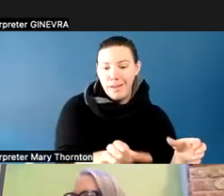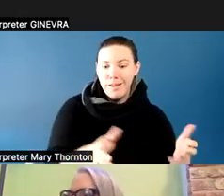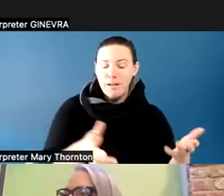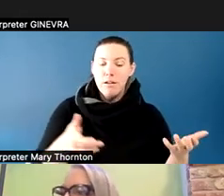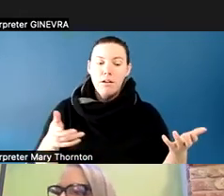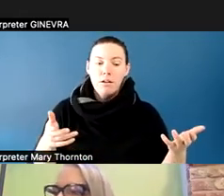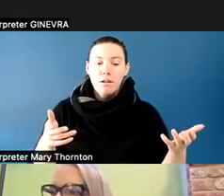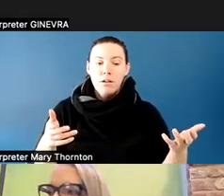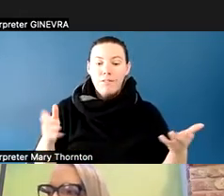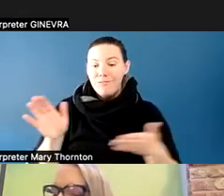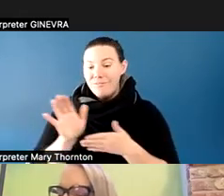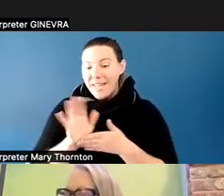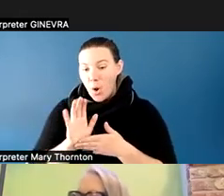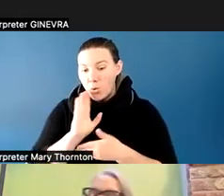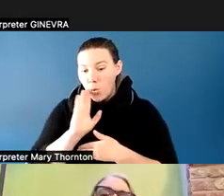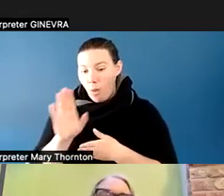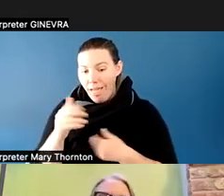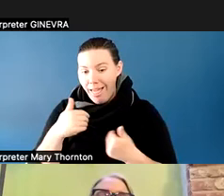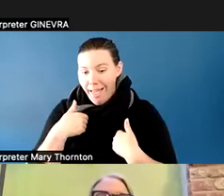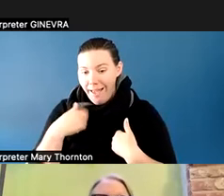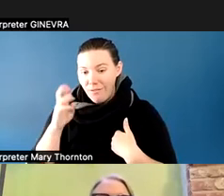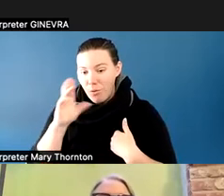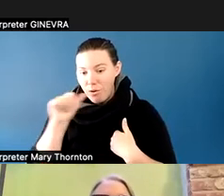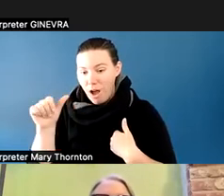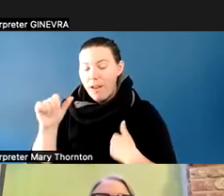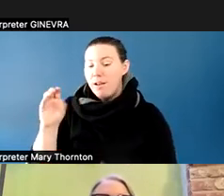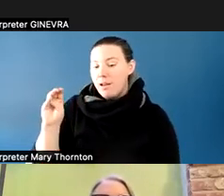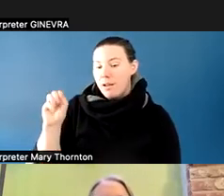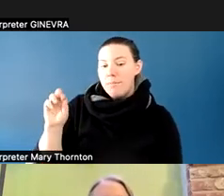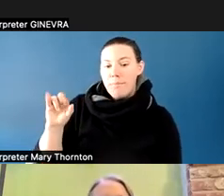about using multimedia to really engage these students. So we really try to do that.